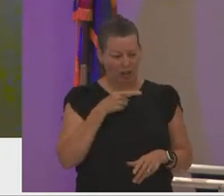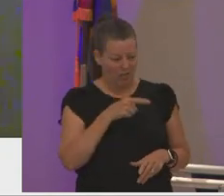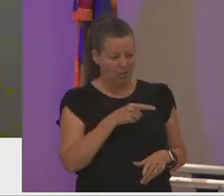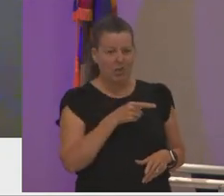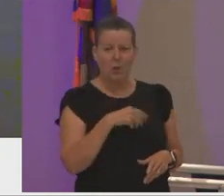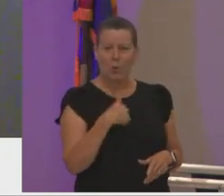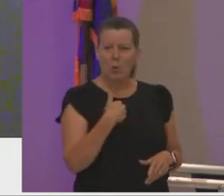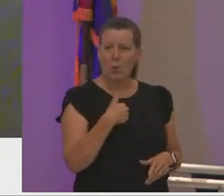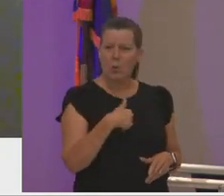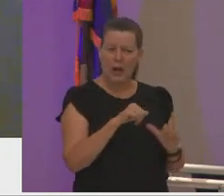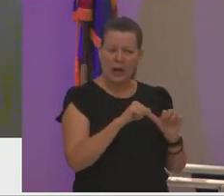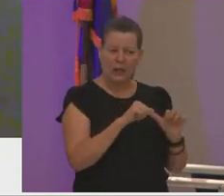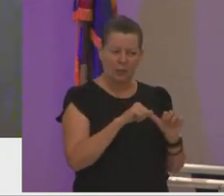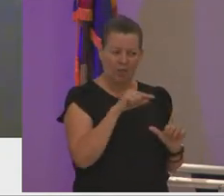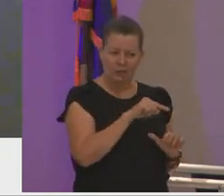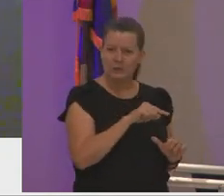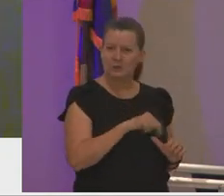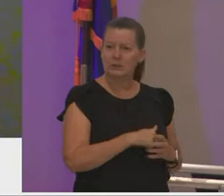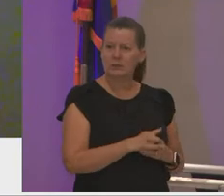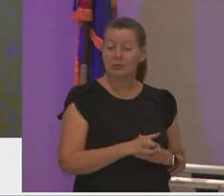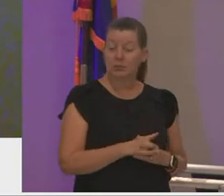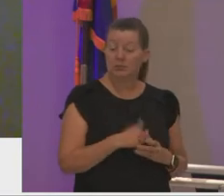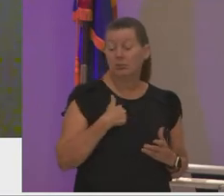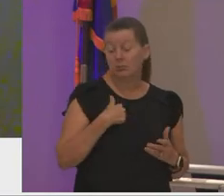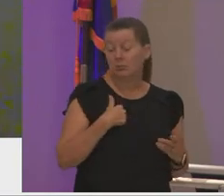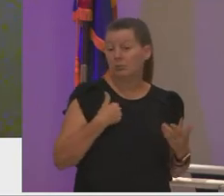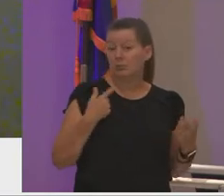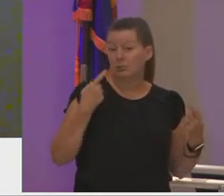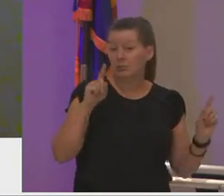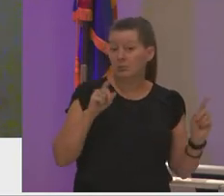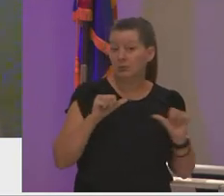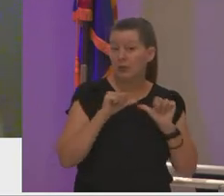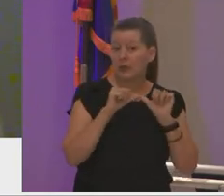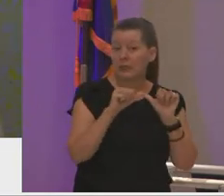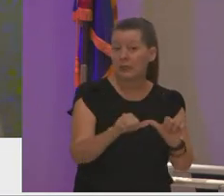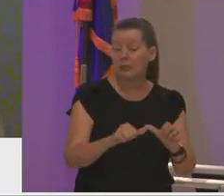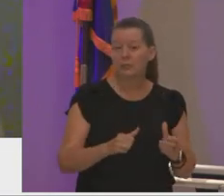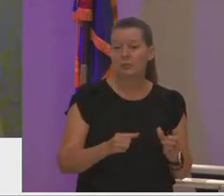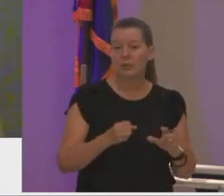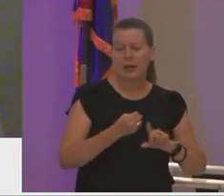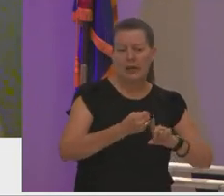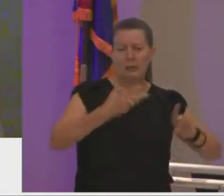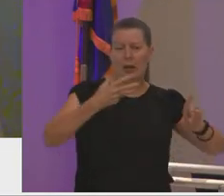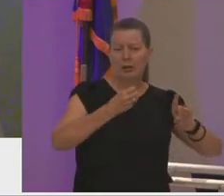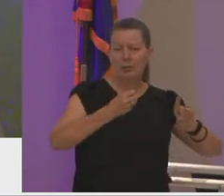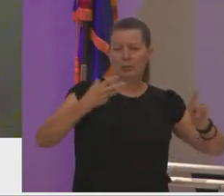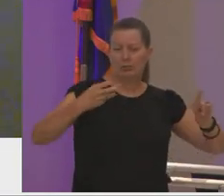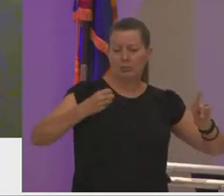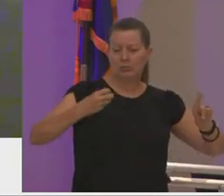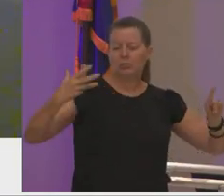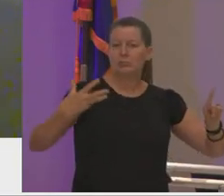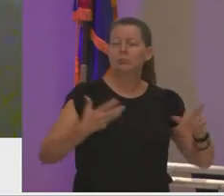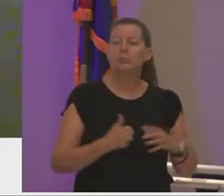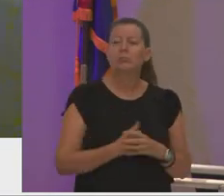doing this and i did and i expanded upon it in the years to come the technical skill that